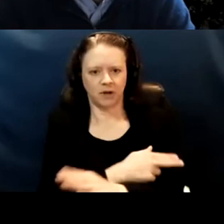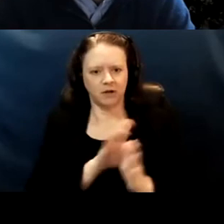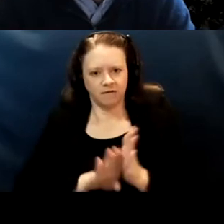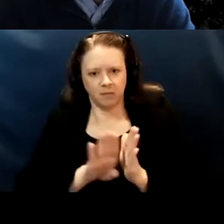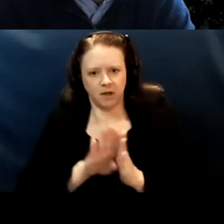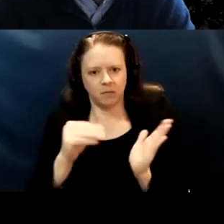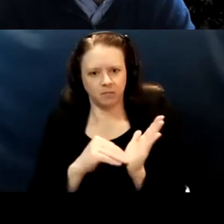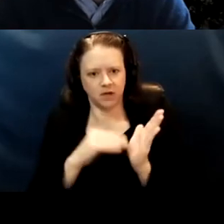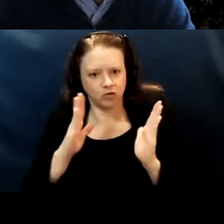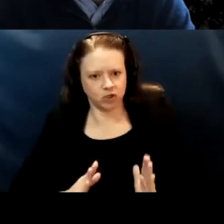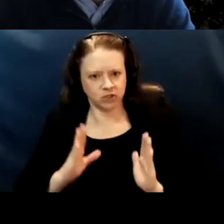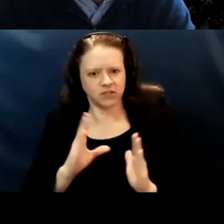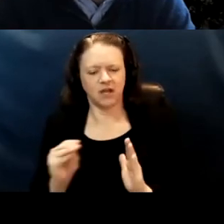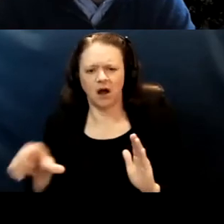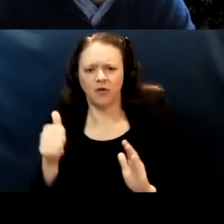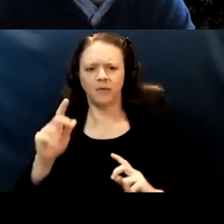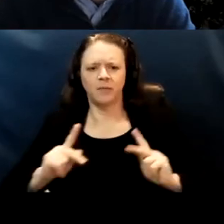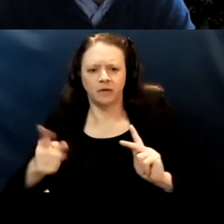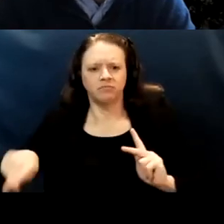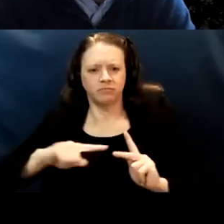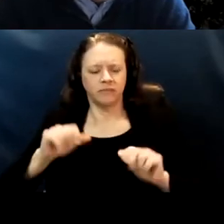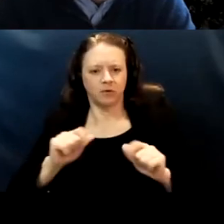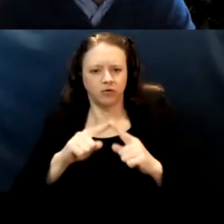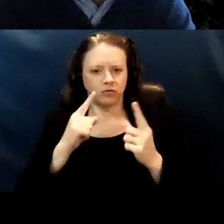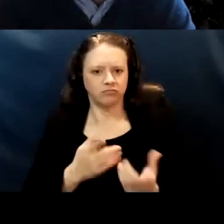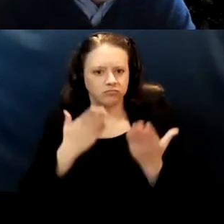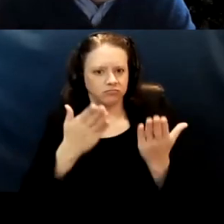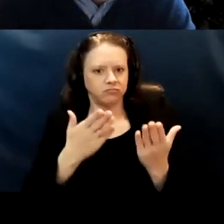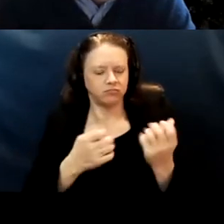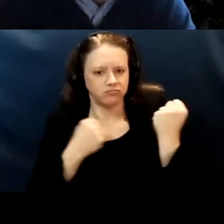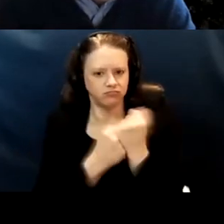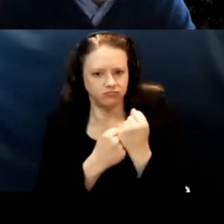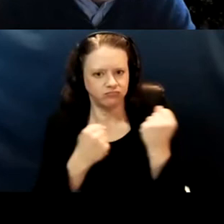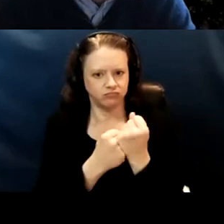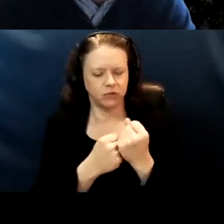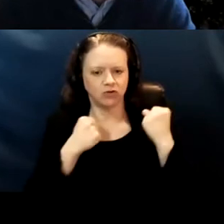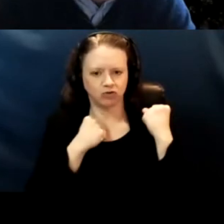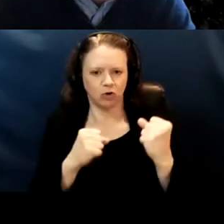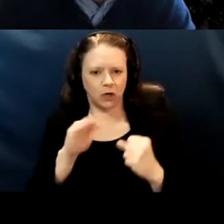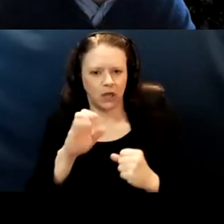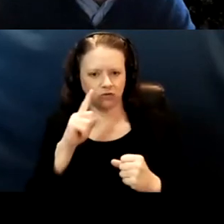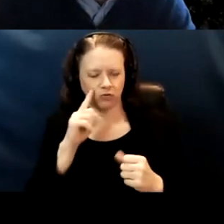and other folks who are gonna be able to make a strong case for prioritizing kids with disabilities.